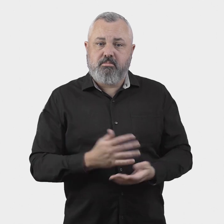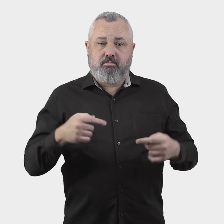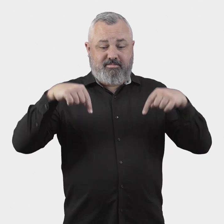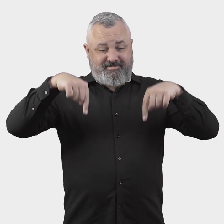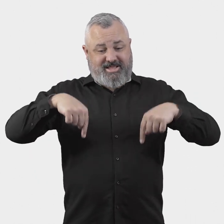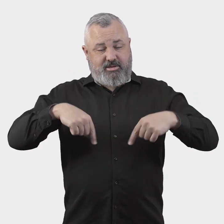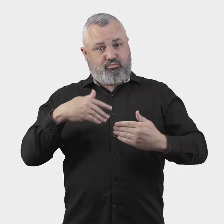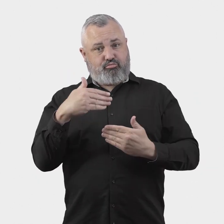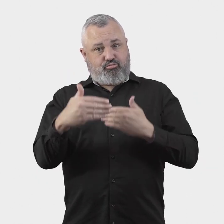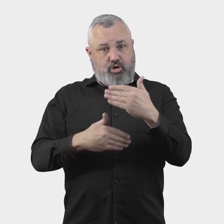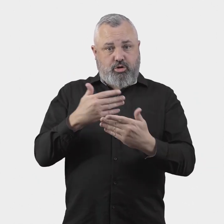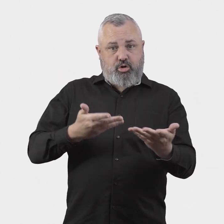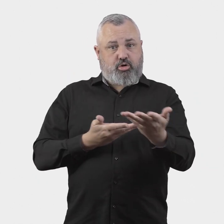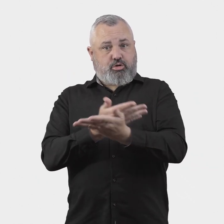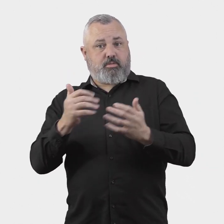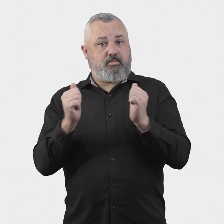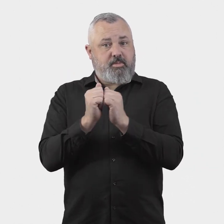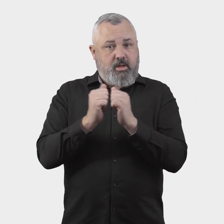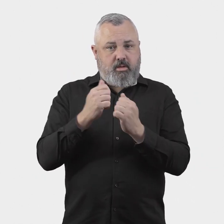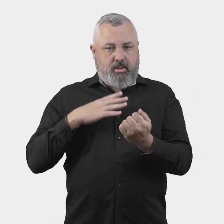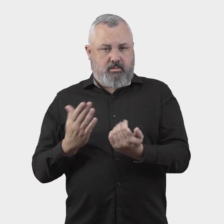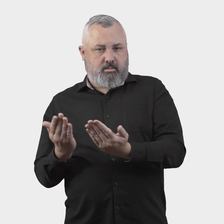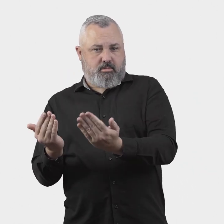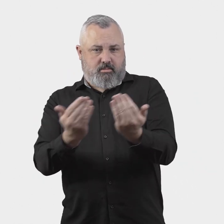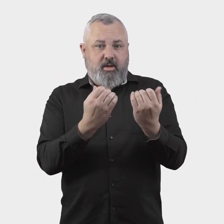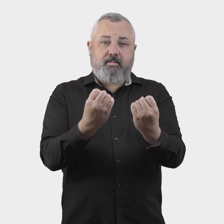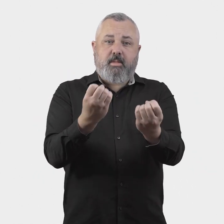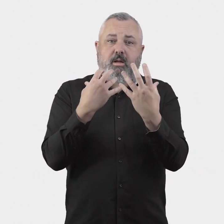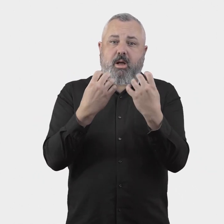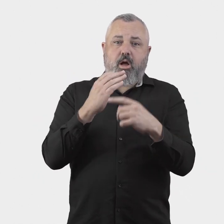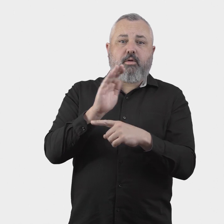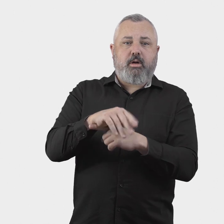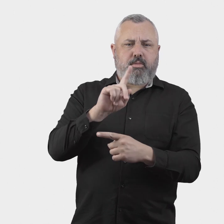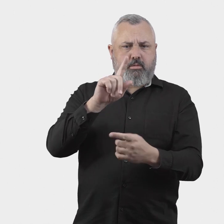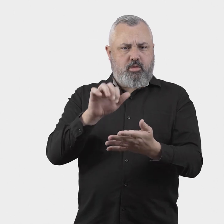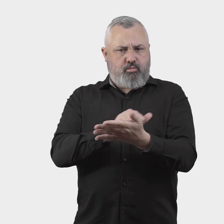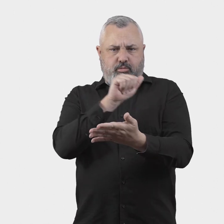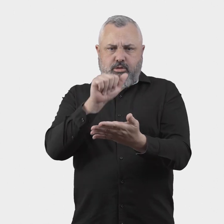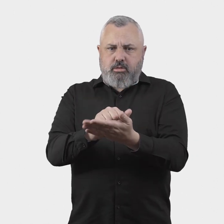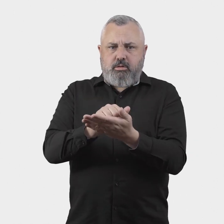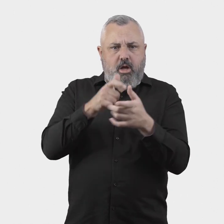This consultation paper seeks stakeholder views on appropriate